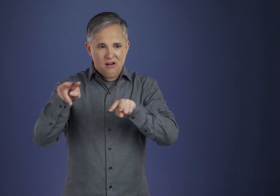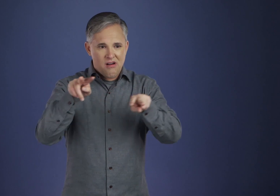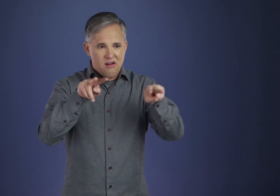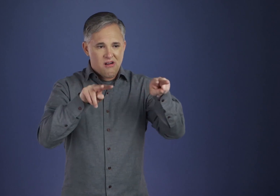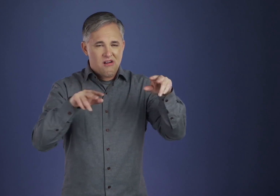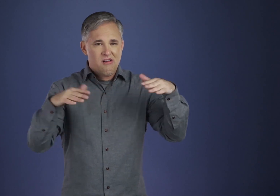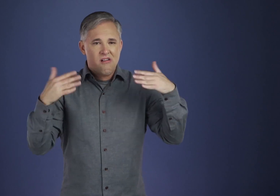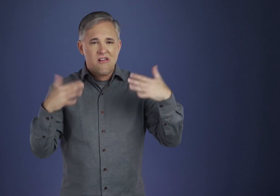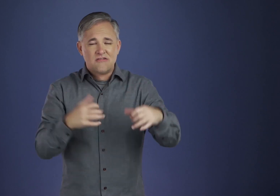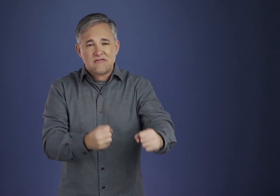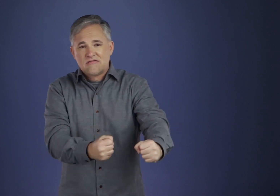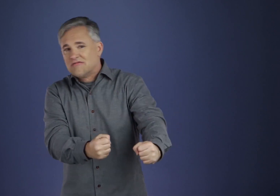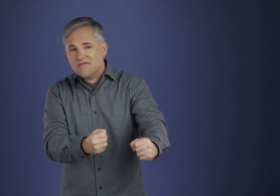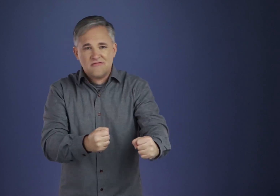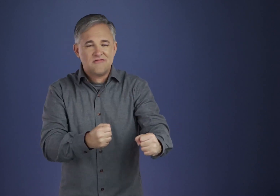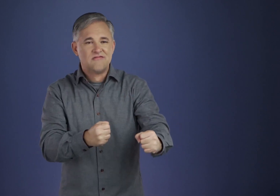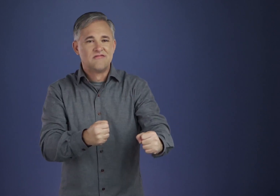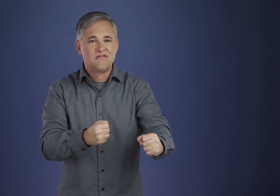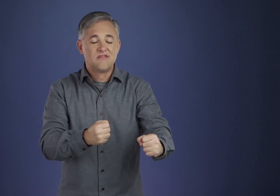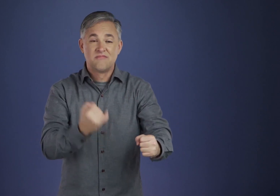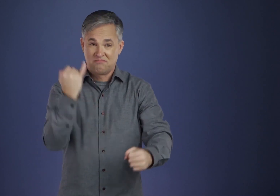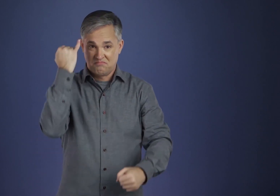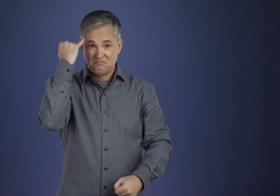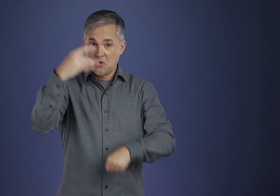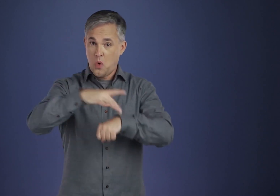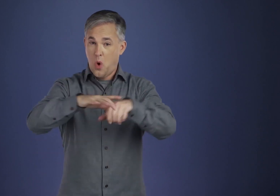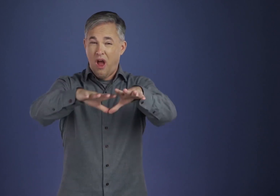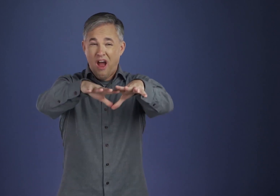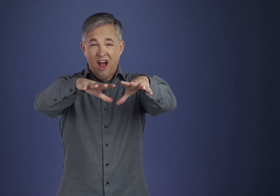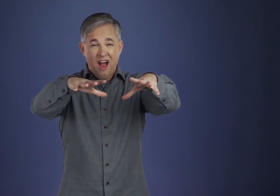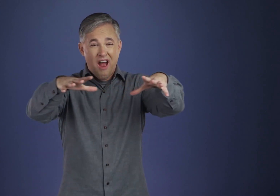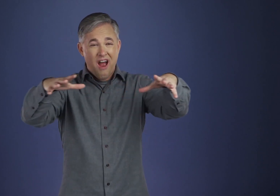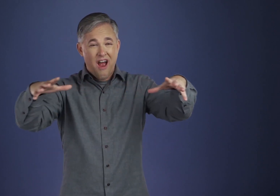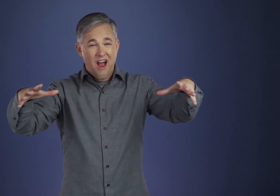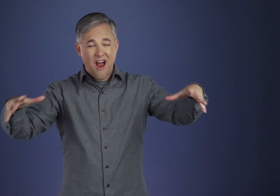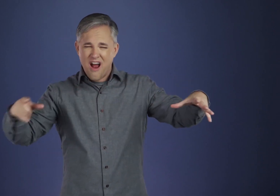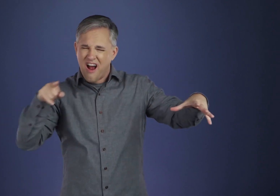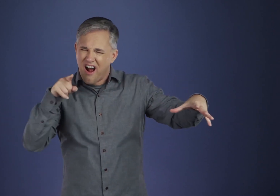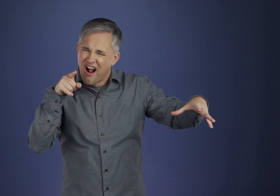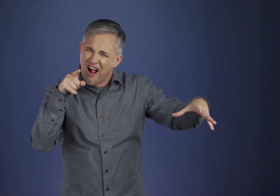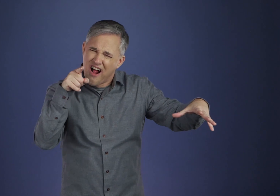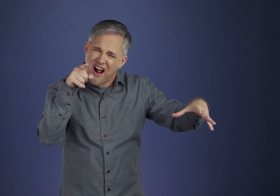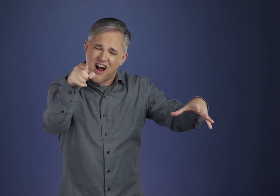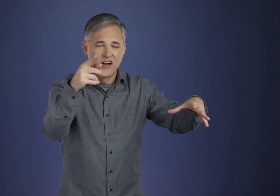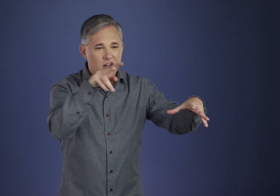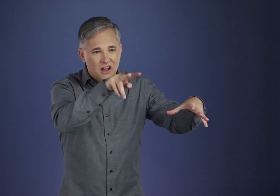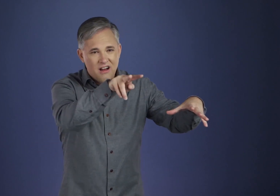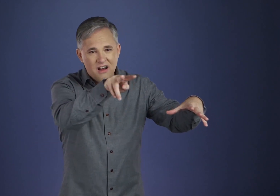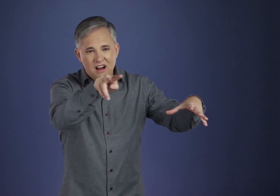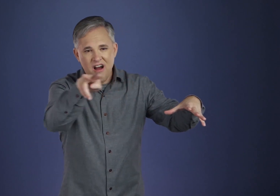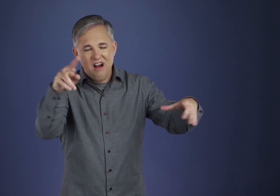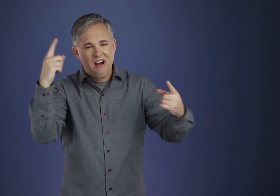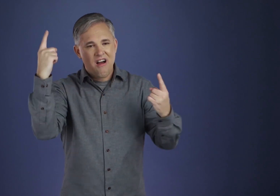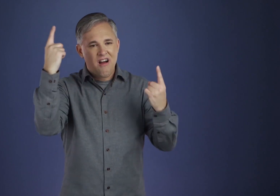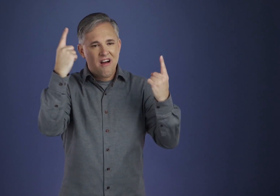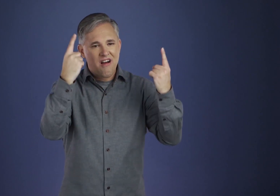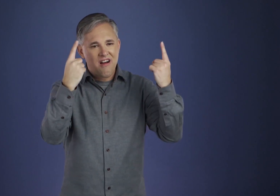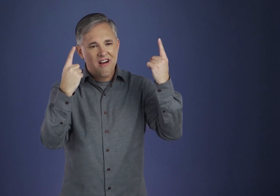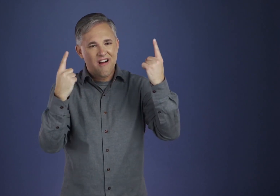and let us lift our eyes to the far horizon, beyond which we shall seek all those wonders still unseen.